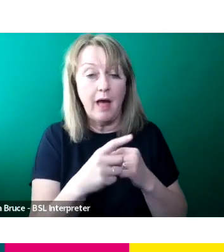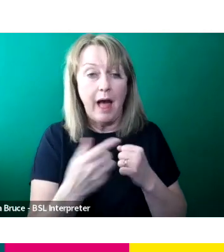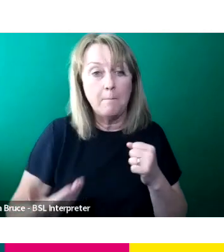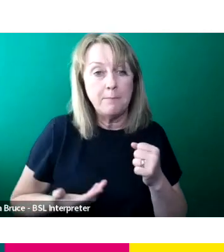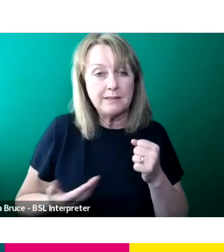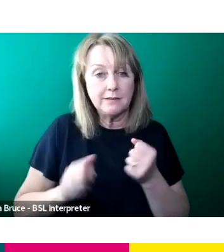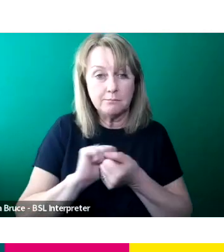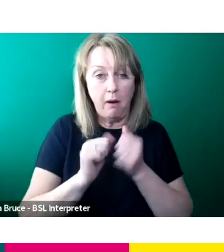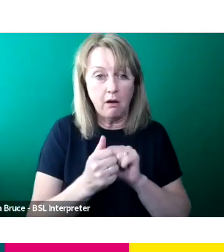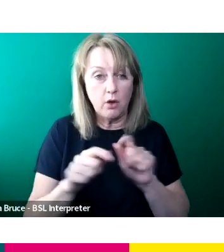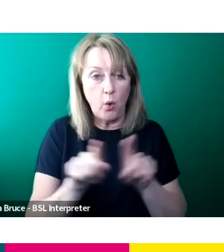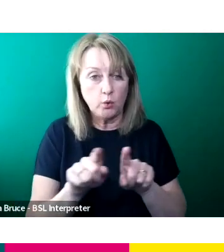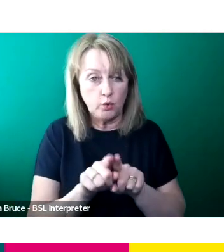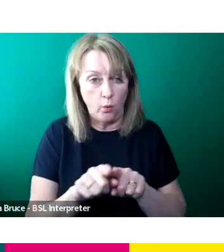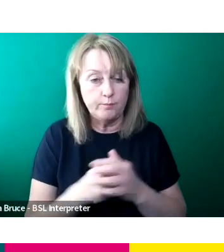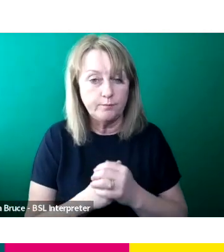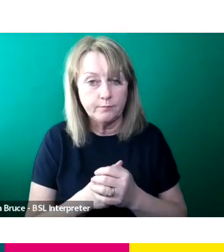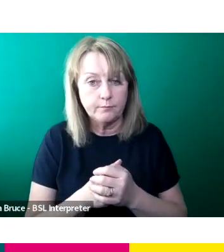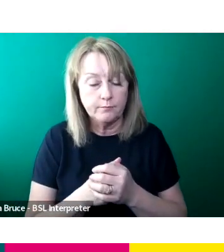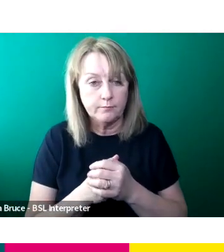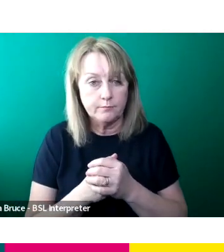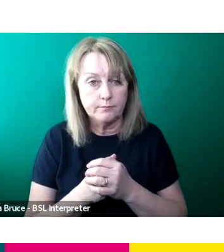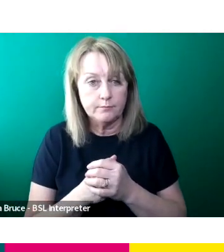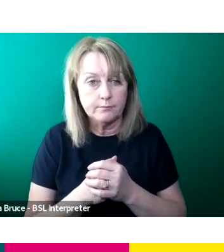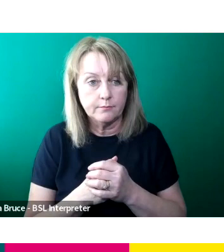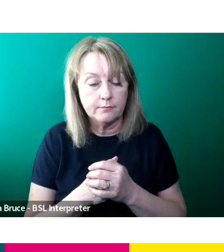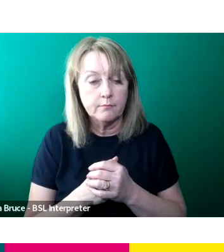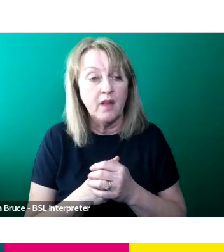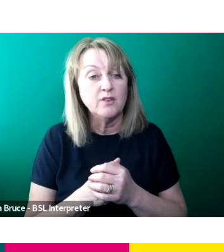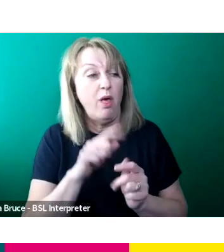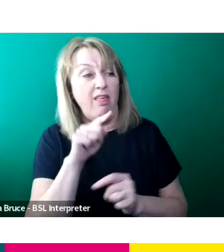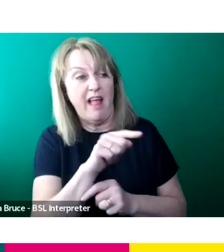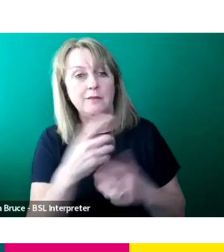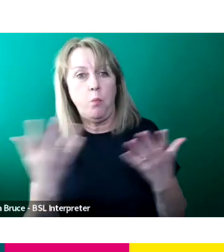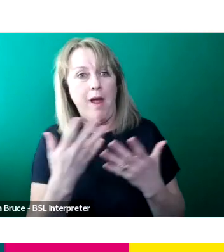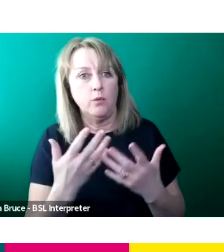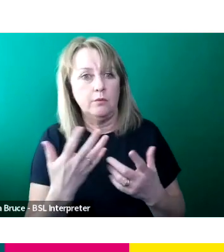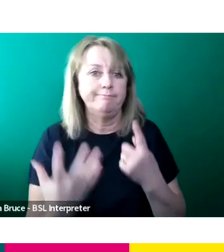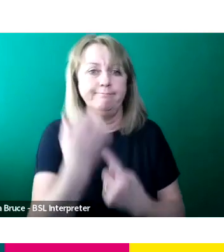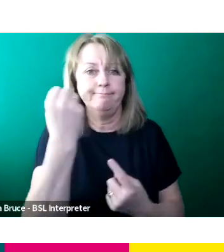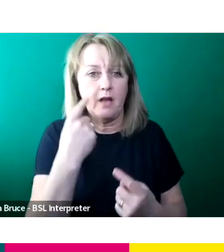And that is kind of where you can find of our jobs and stay in the loop. Perfect, thanks Steve. Next slide.